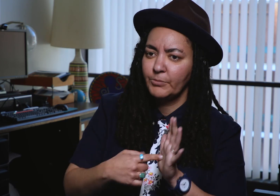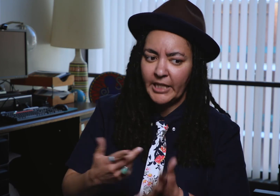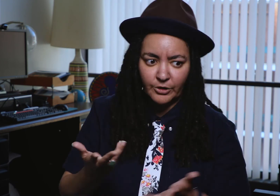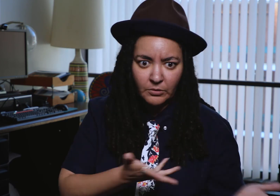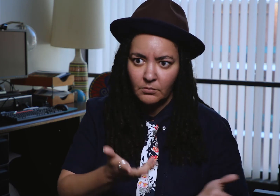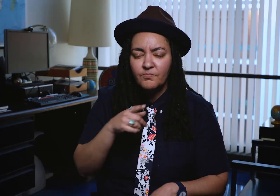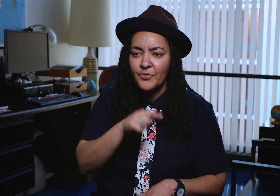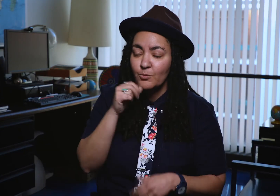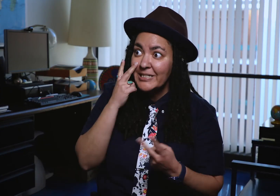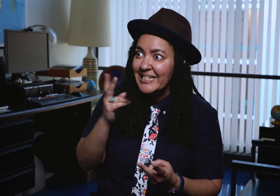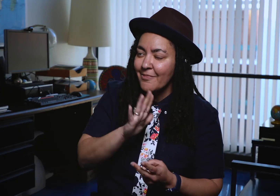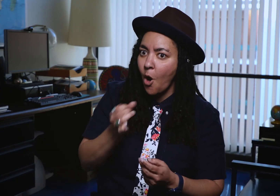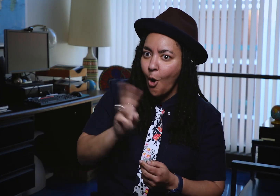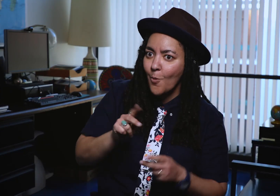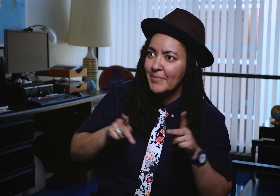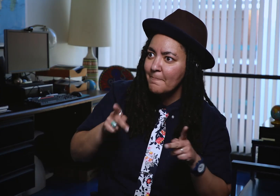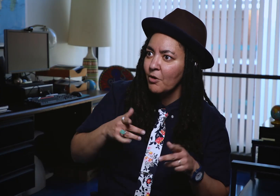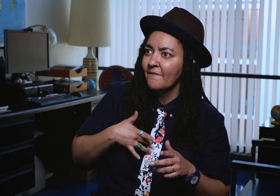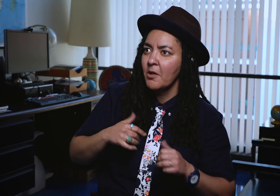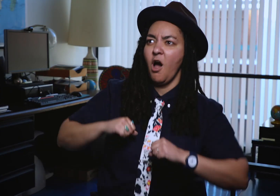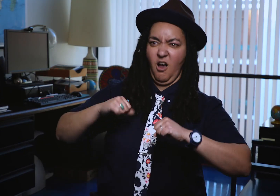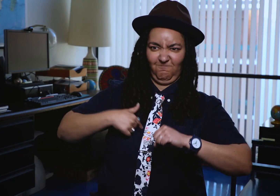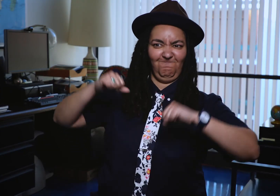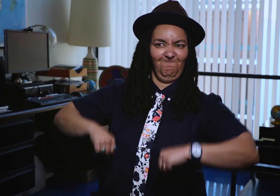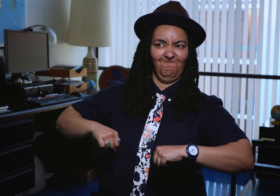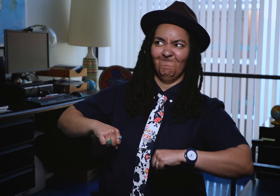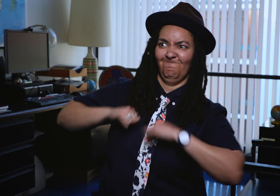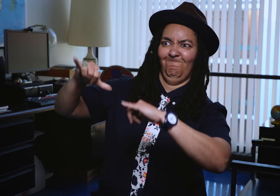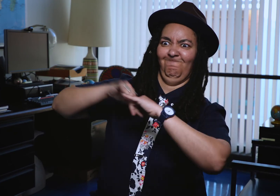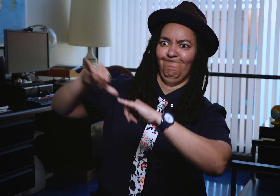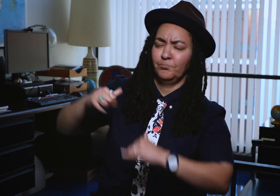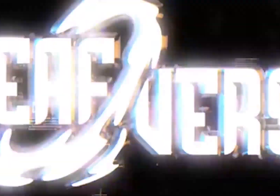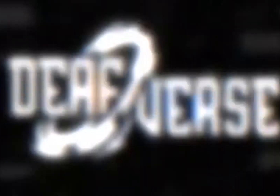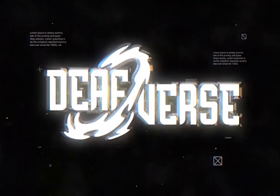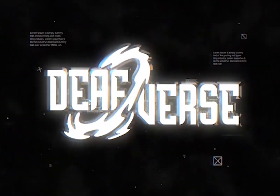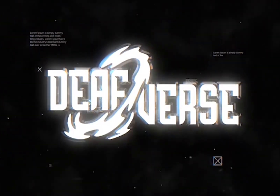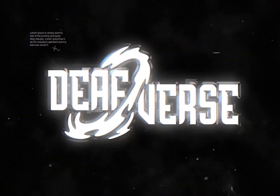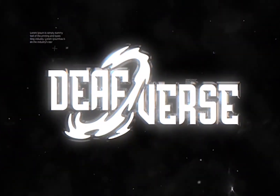When you say your own people, you feel empowered, knowing you can succeed like them.